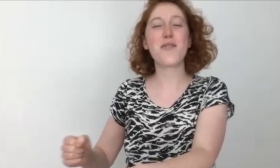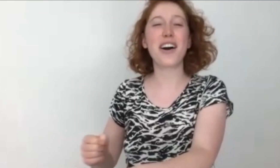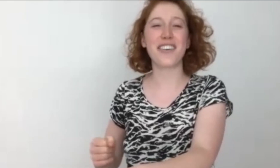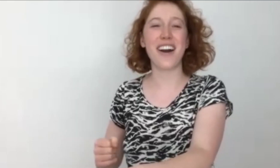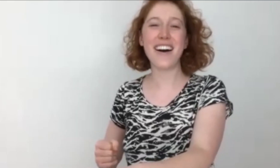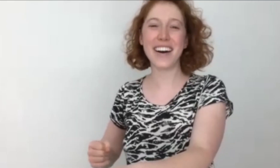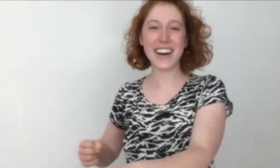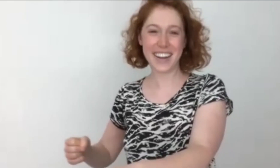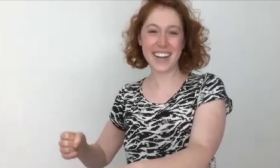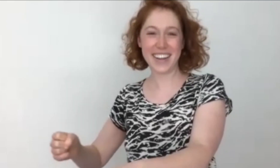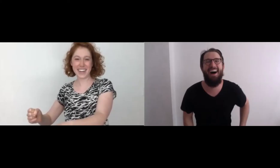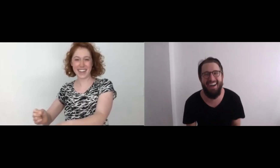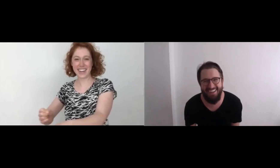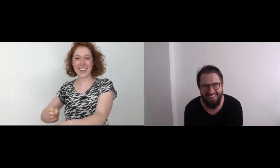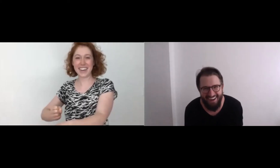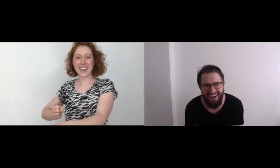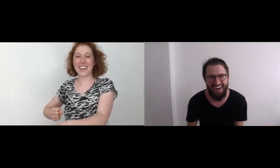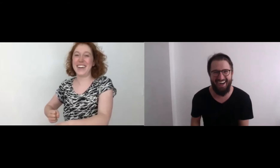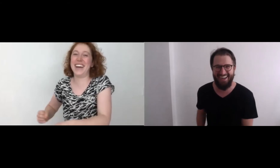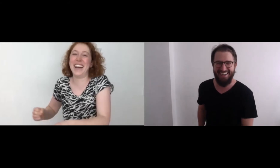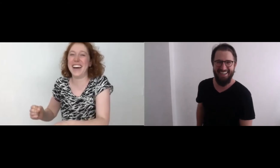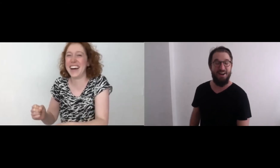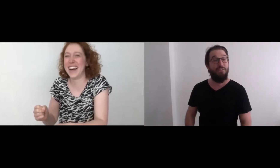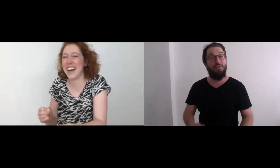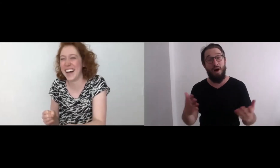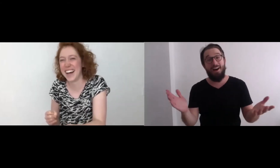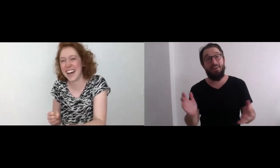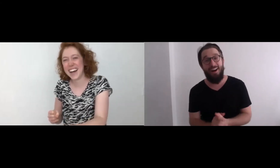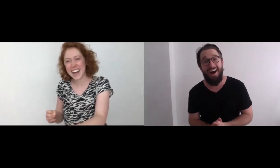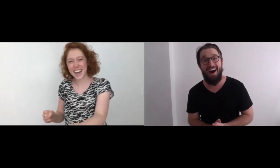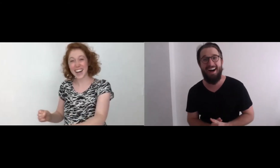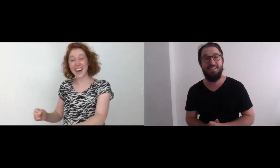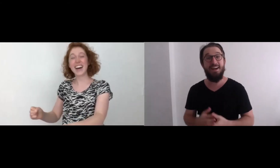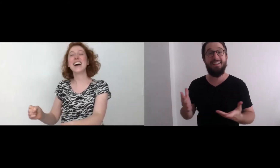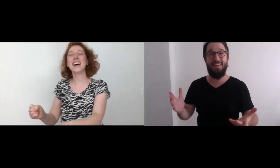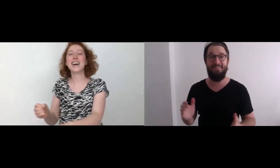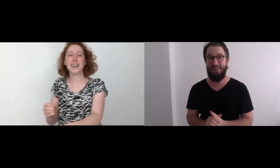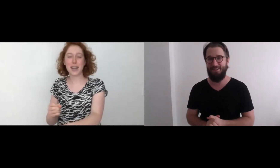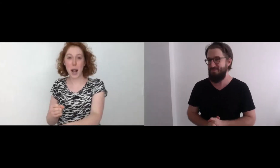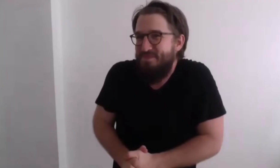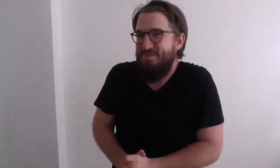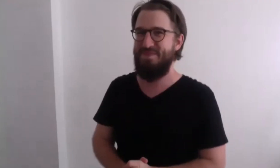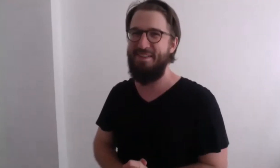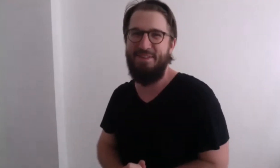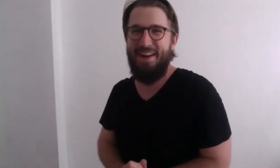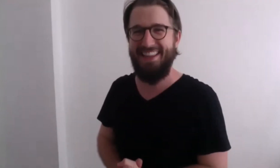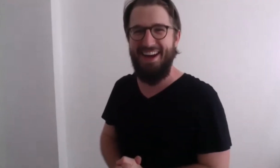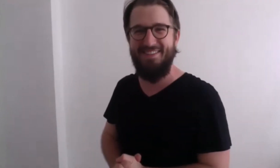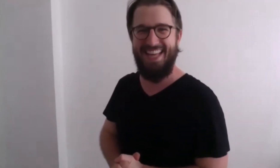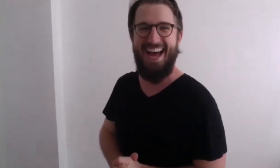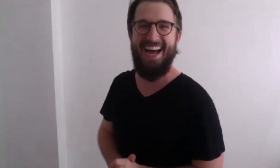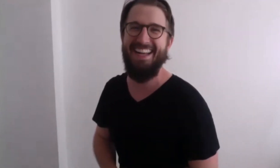Foie gras? Foie gras! Foie gras, duck liver! Mmm, everybody loves that!